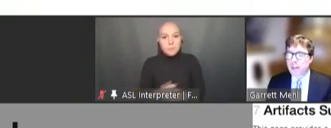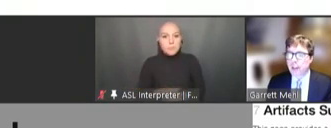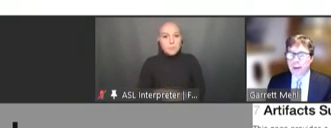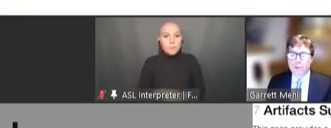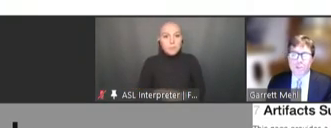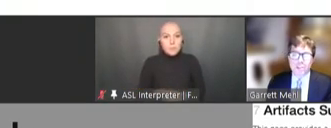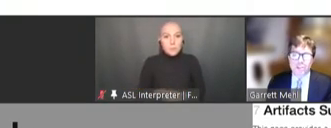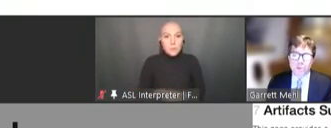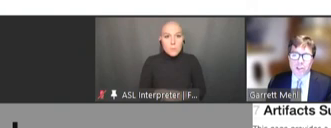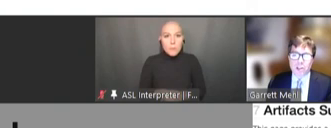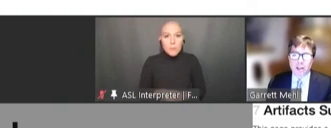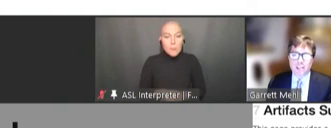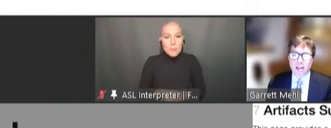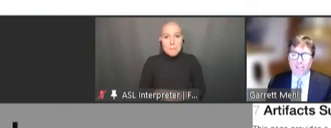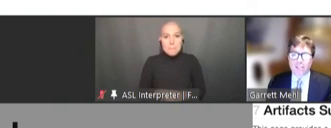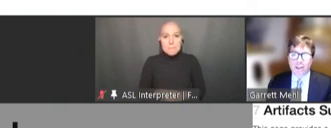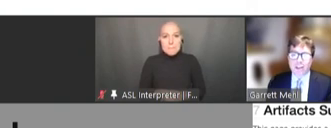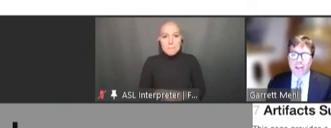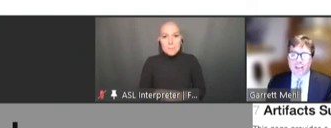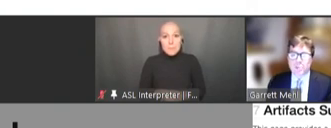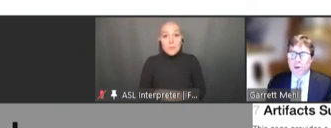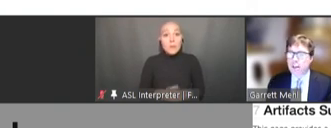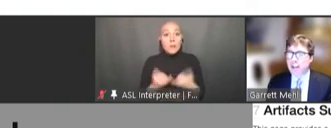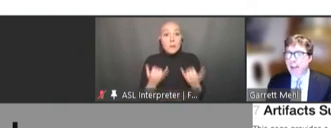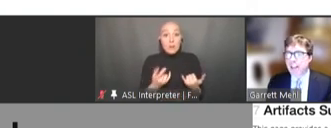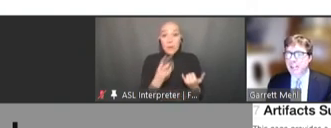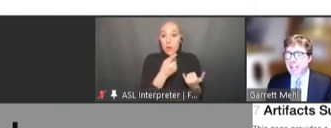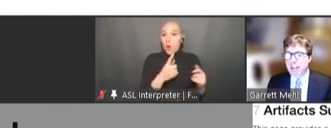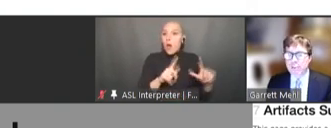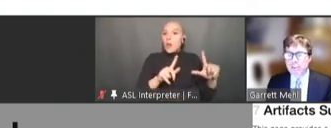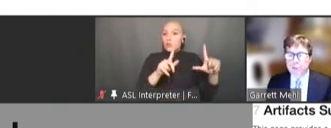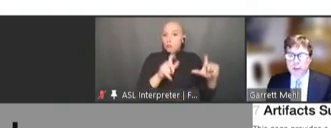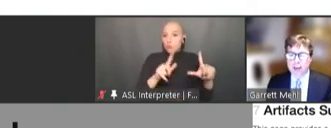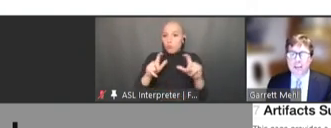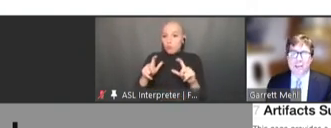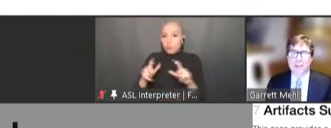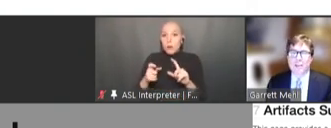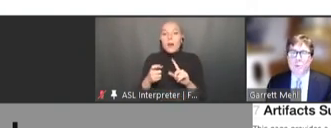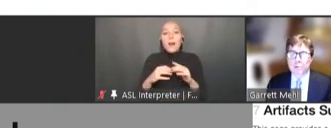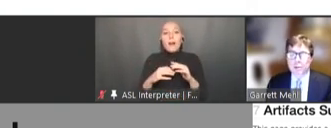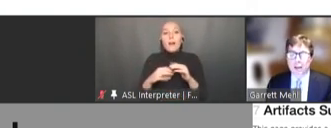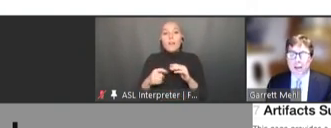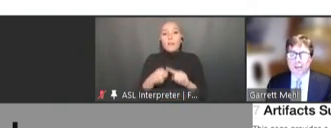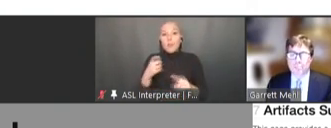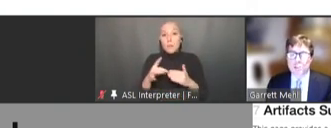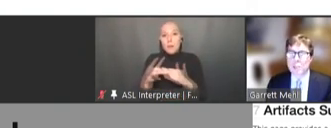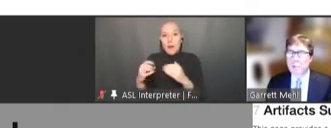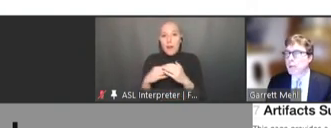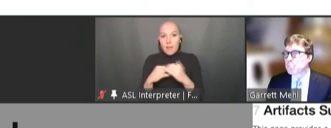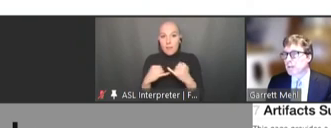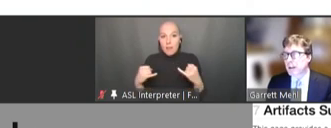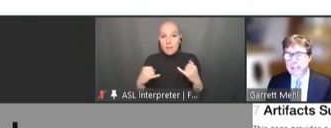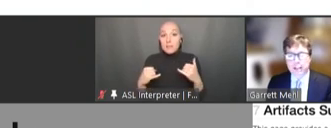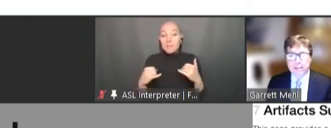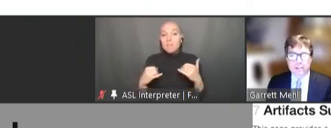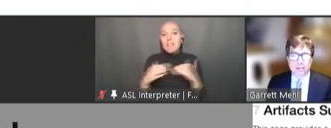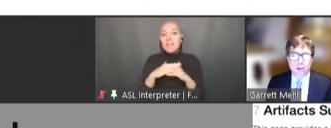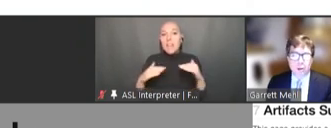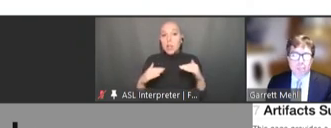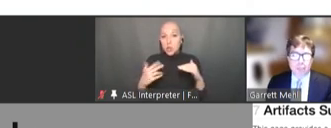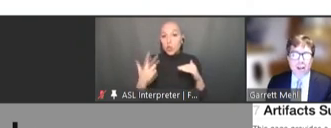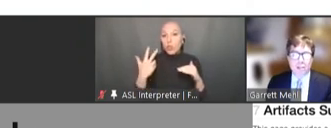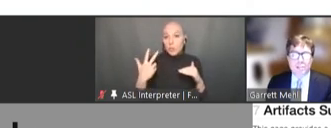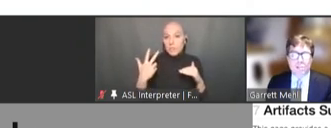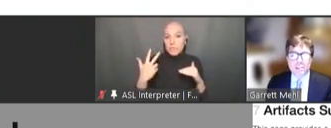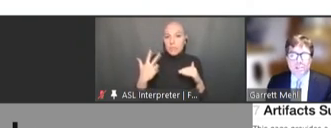Here you see screen shots of SMART Guidelines layer 3, machine-readable content. The L2 digital